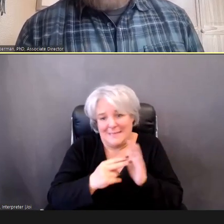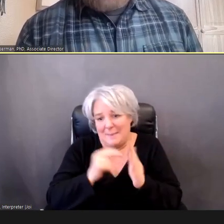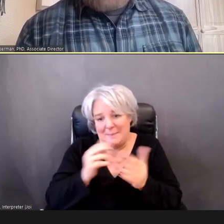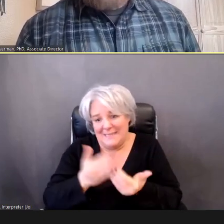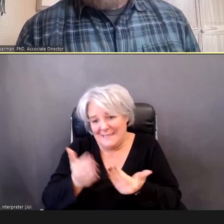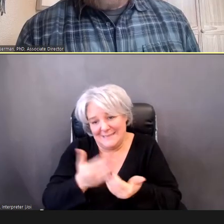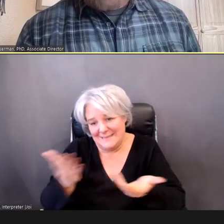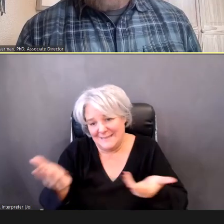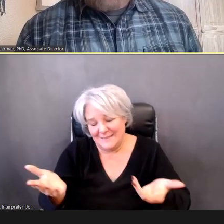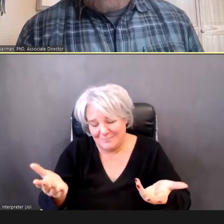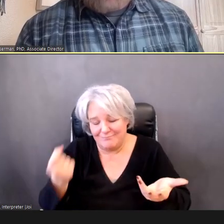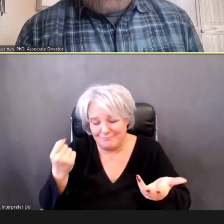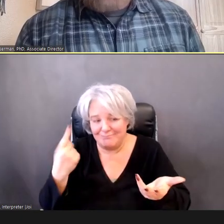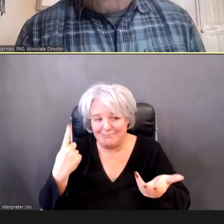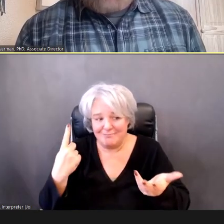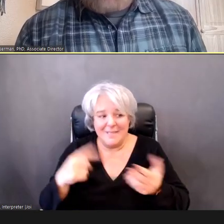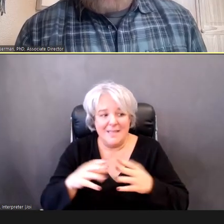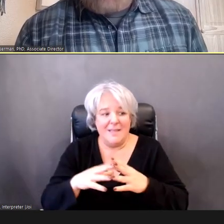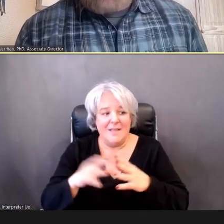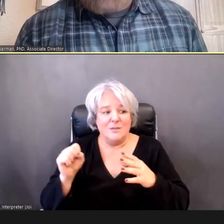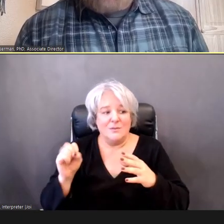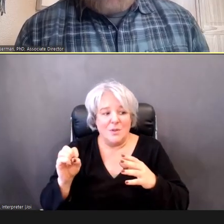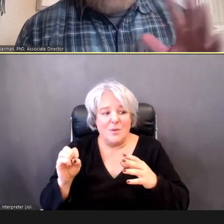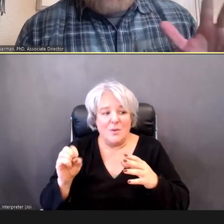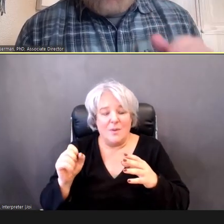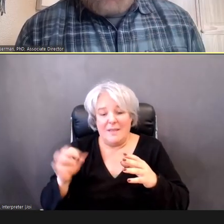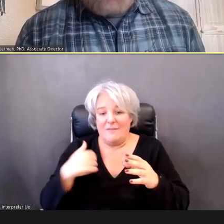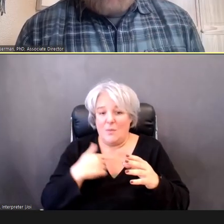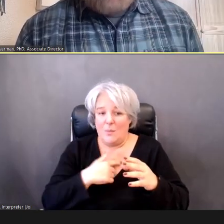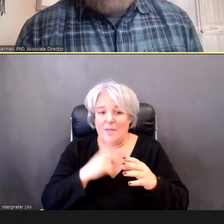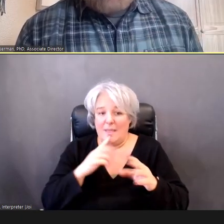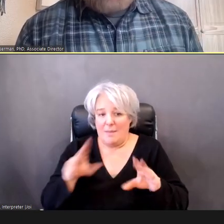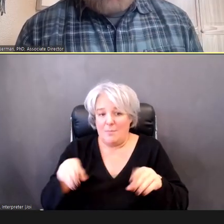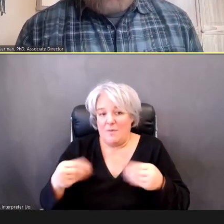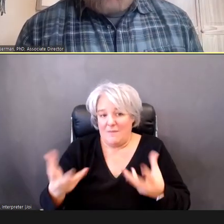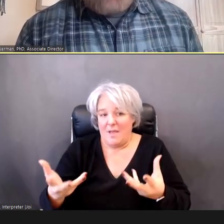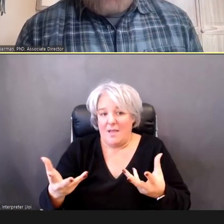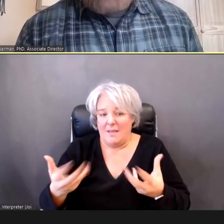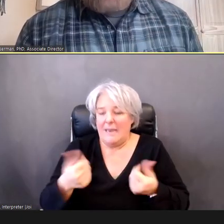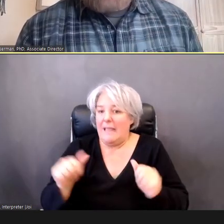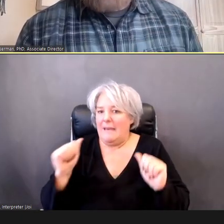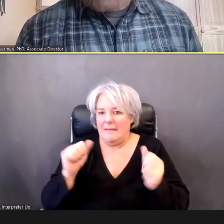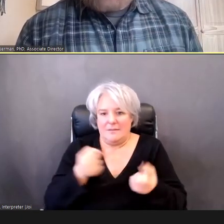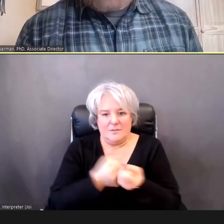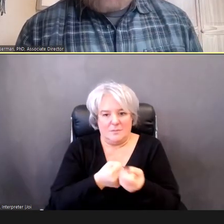if we can -- if we can provide any other support, please let us know,